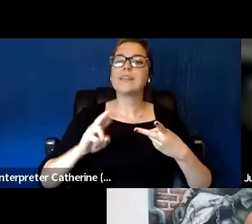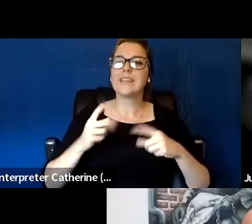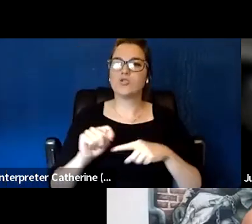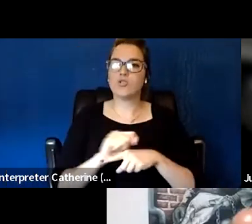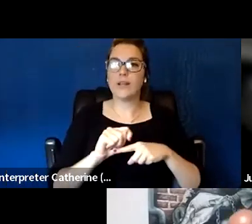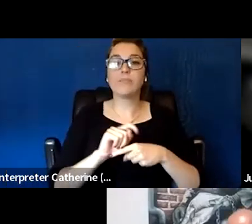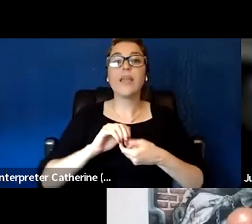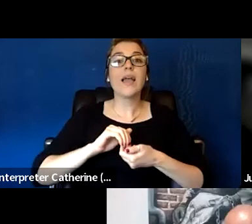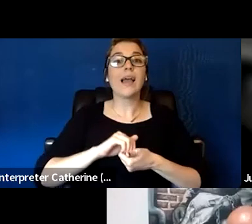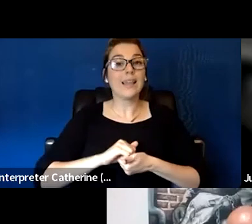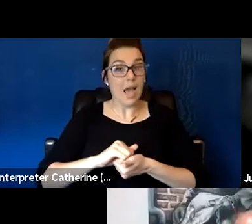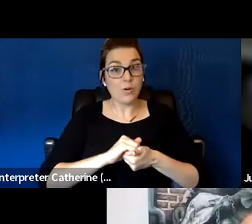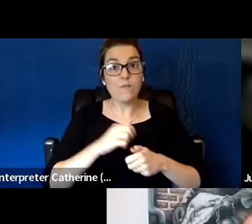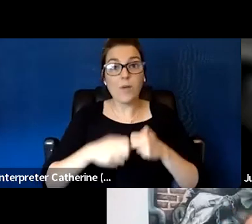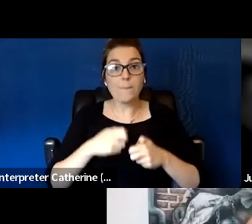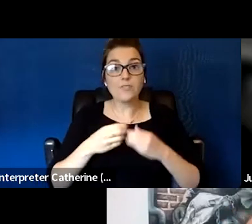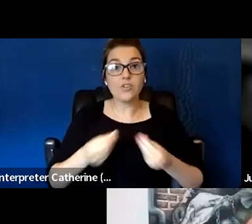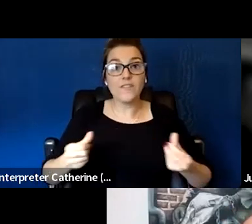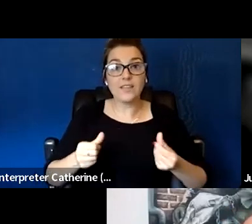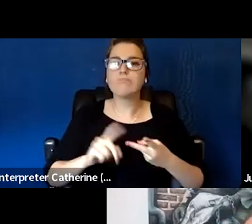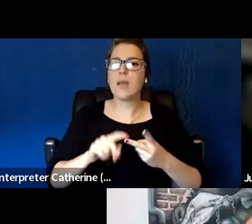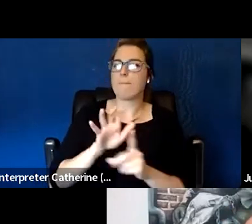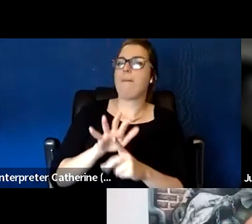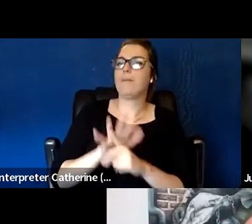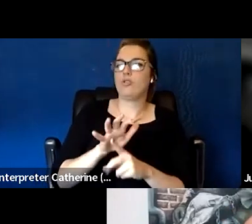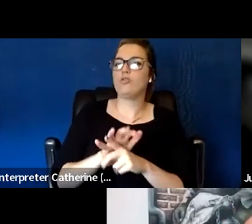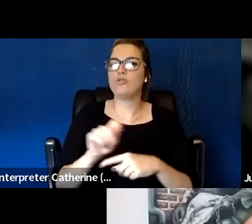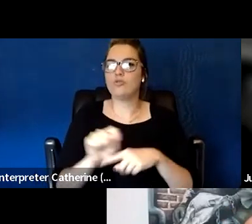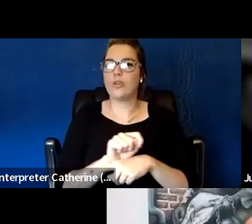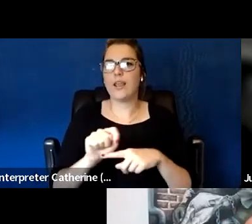which is also a well known training that really gives tangible ways to build collaborative plans